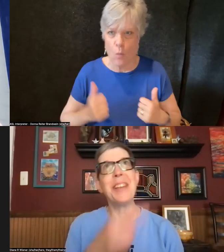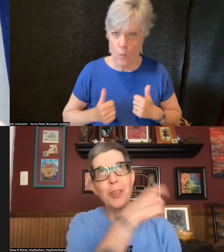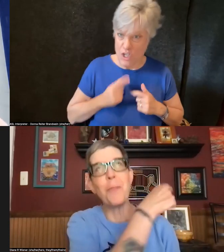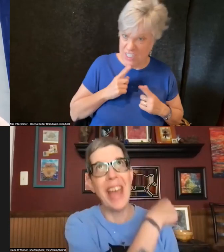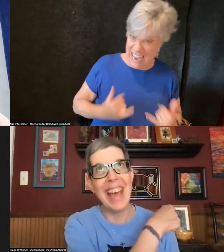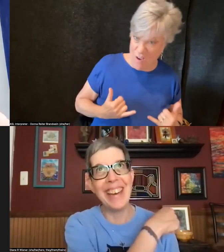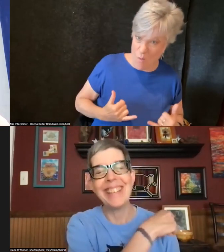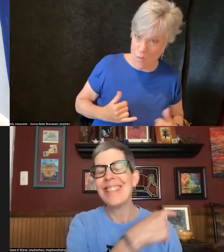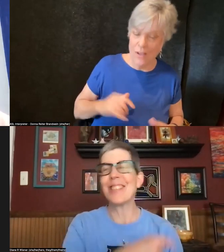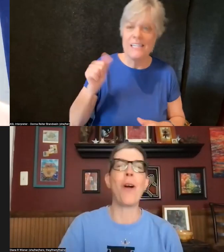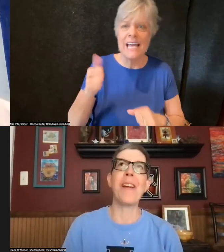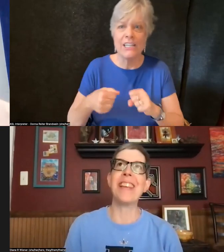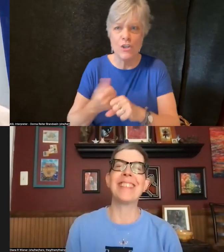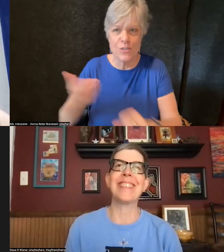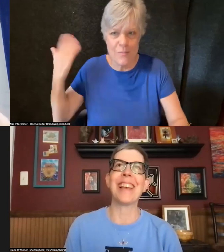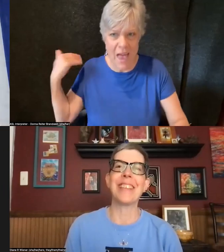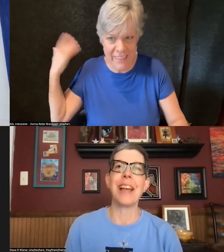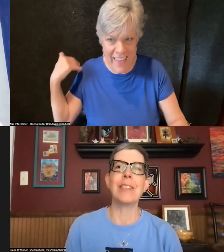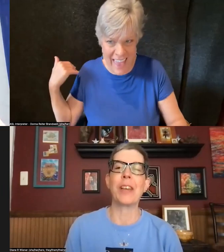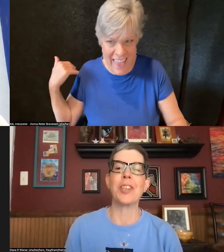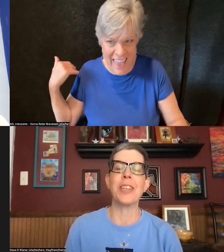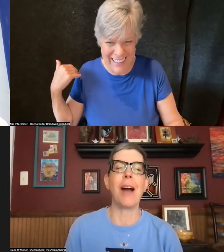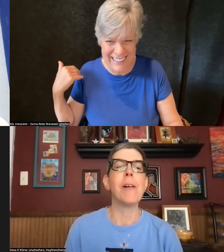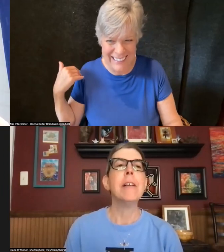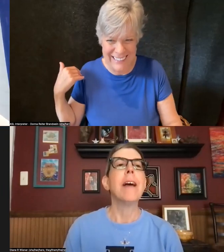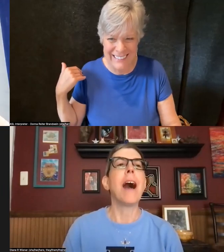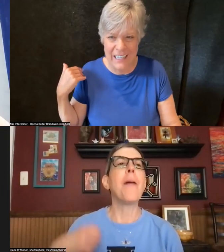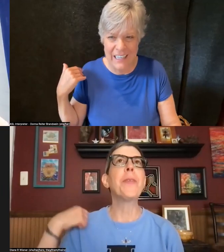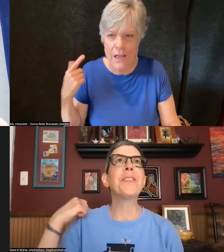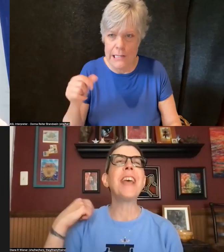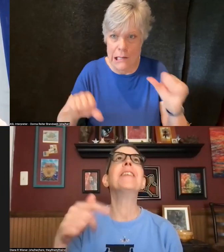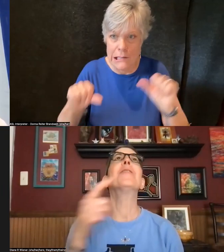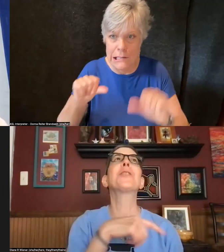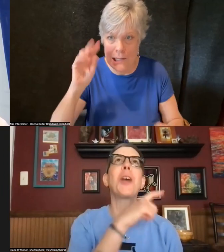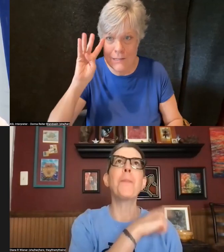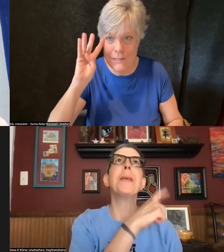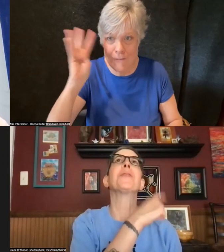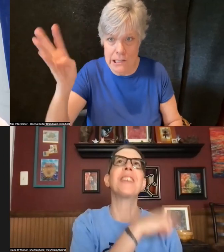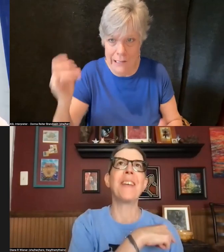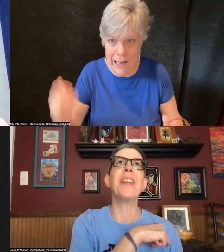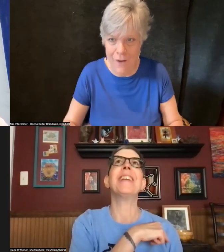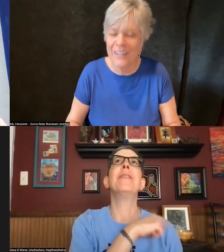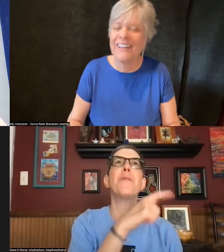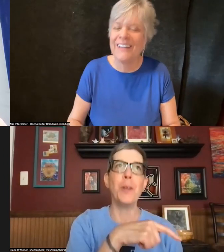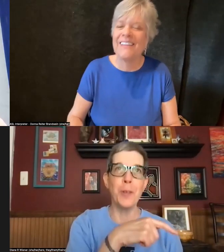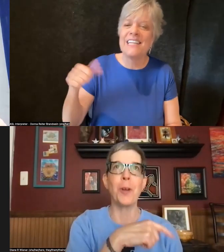10 years from then, sorry, this is like science fiction now. That 10 years ago, people said that in the future,